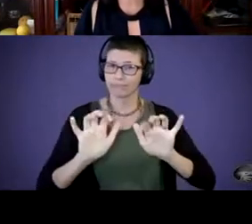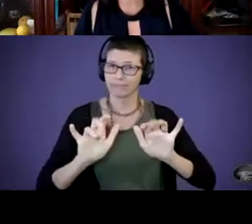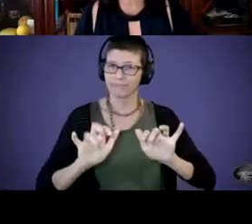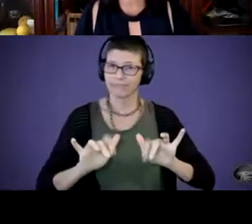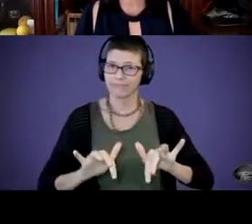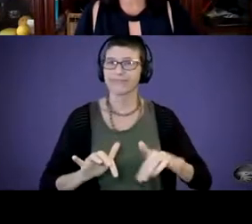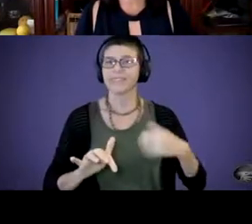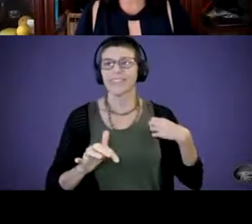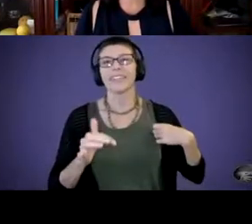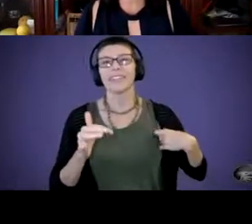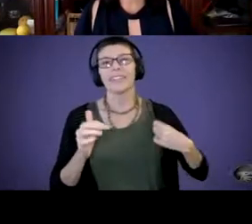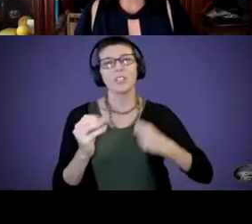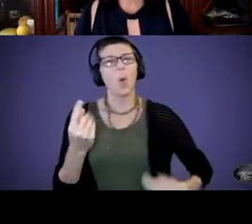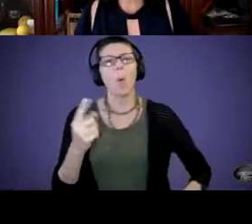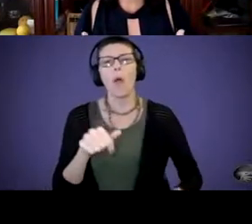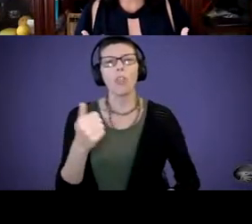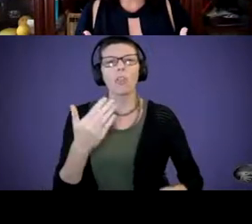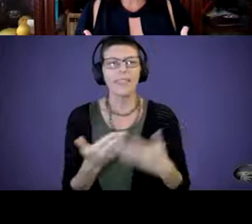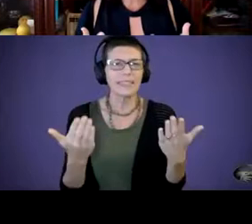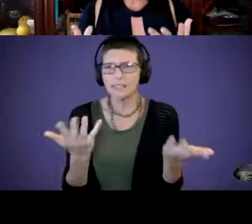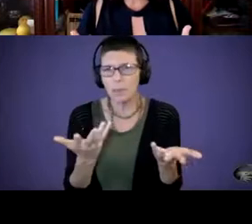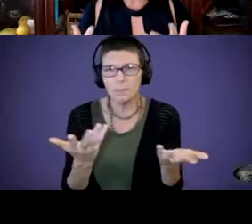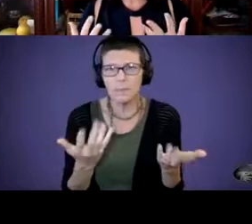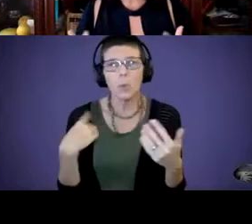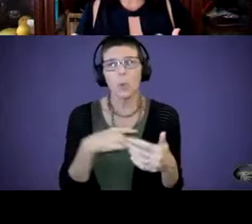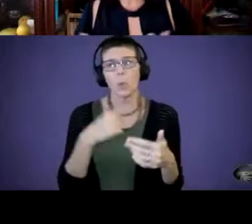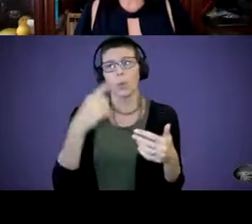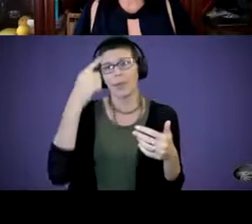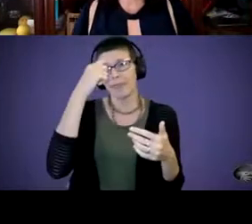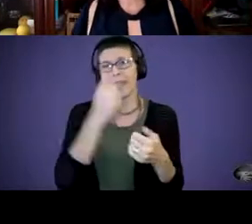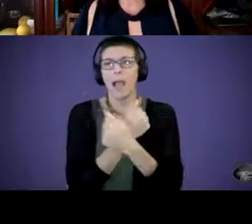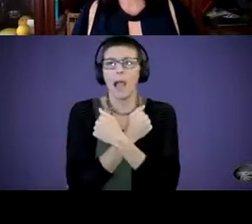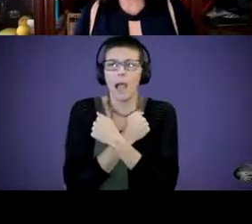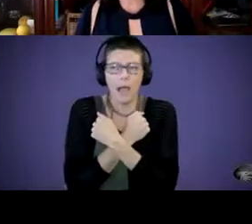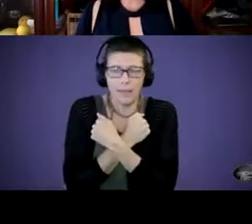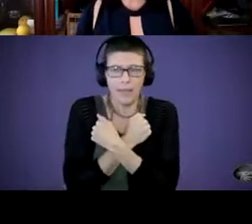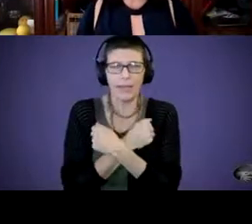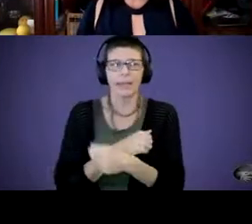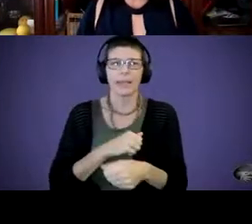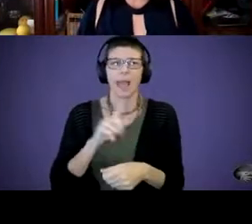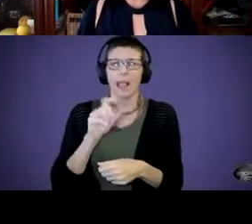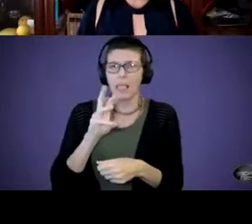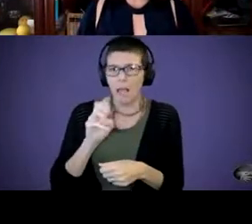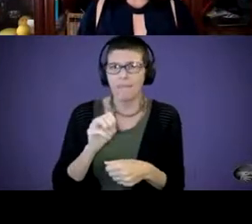So what other things? We think that the hugging and loving and reinforcement is all it takes, but